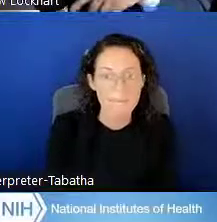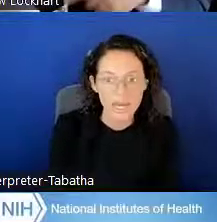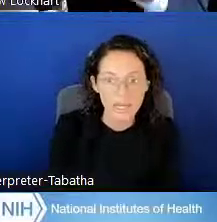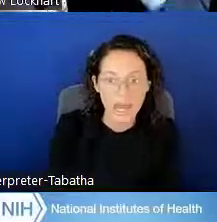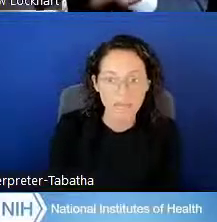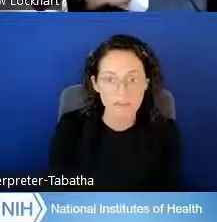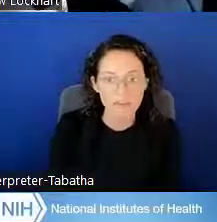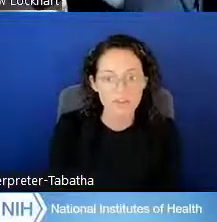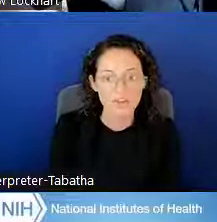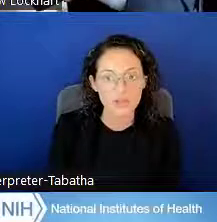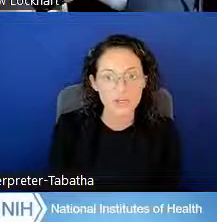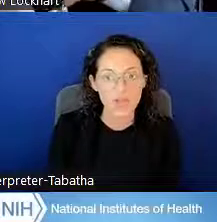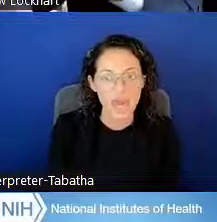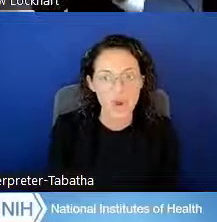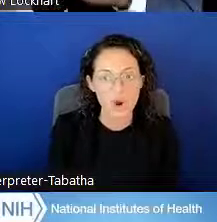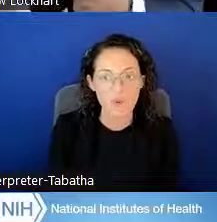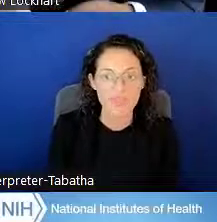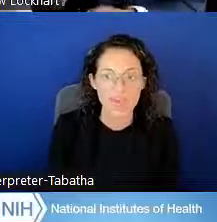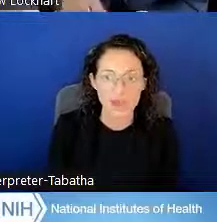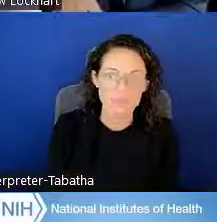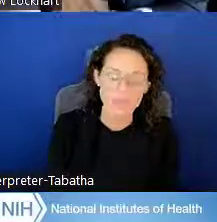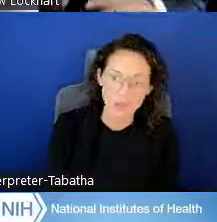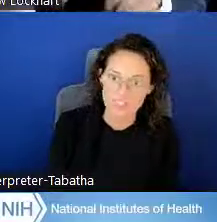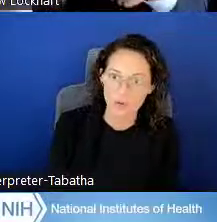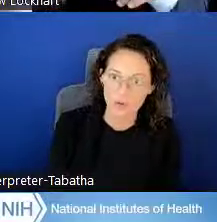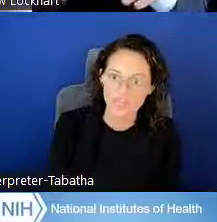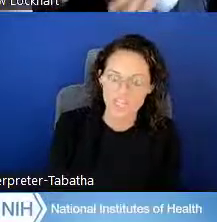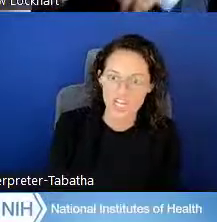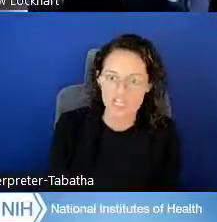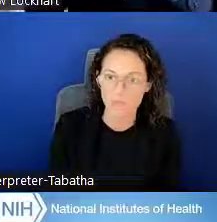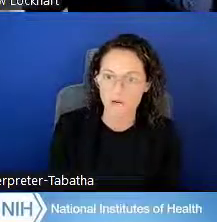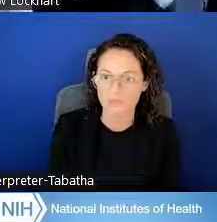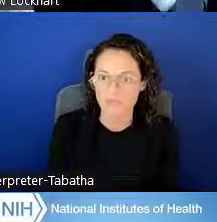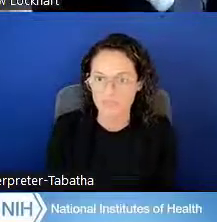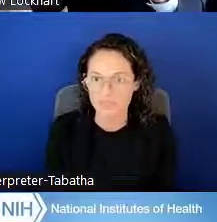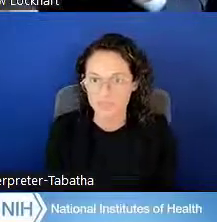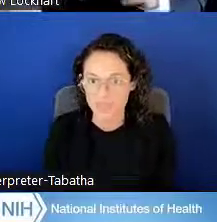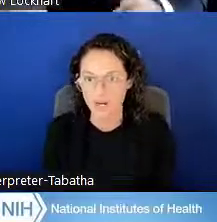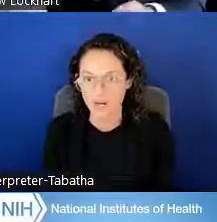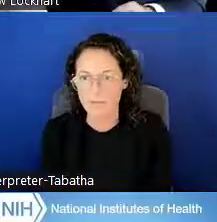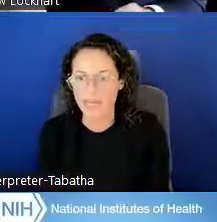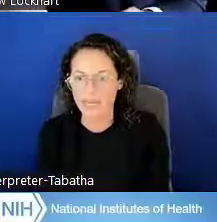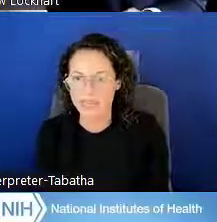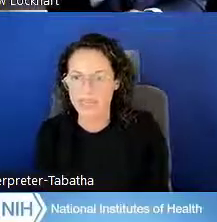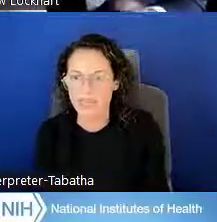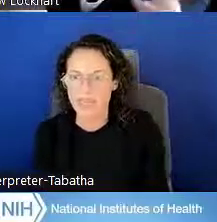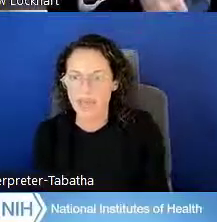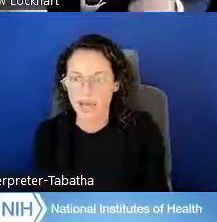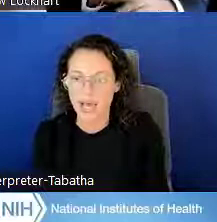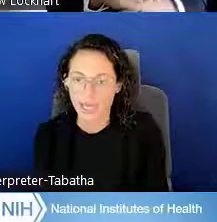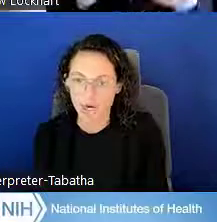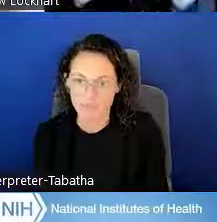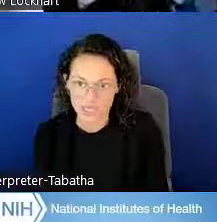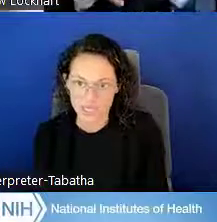but I'm not familiar how that U.S. Department of Education would there impact LRP.